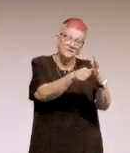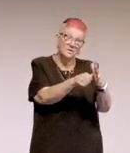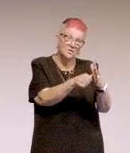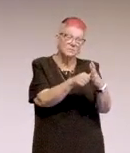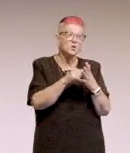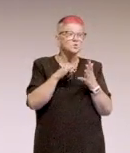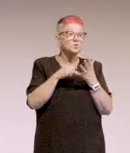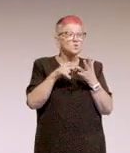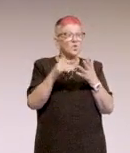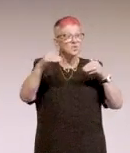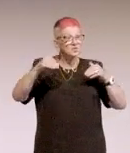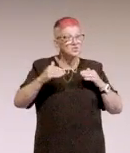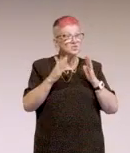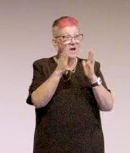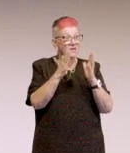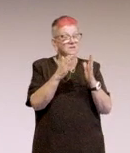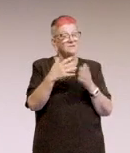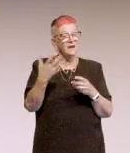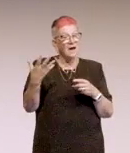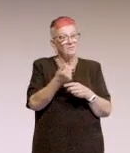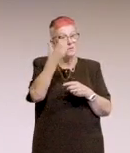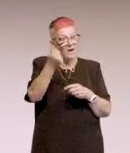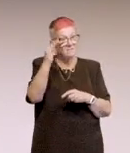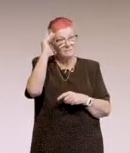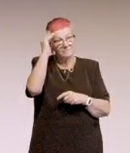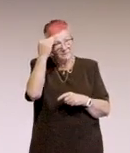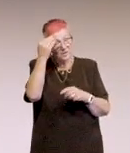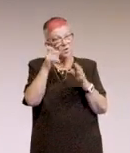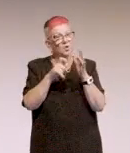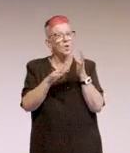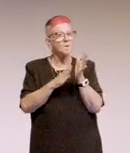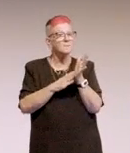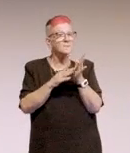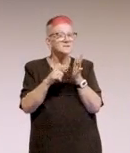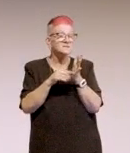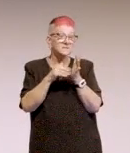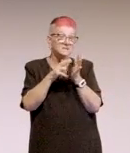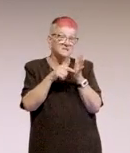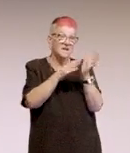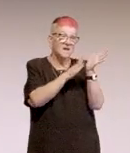So the challenges we've faced is commitment. There's a lot of work going on at MLC, ready for the separation,